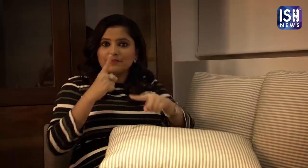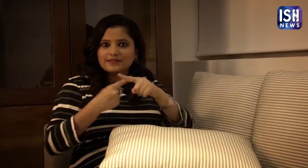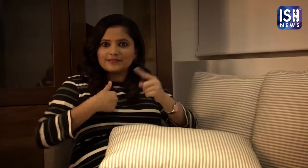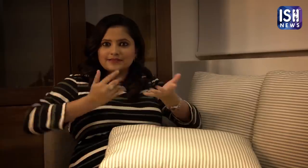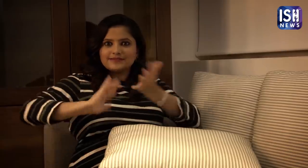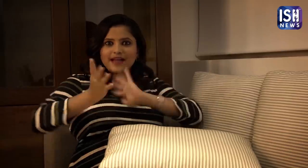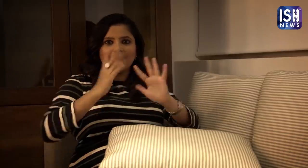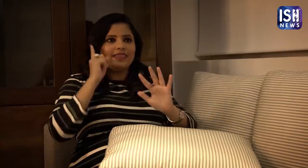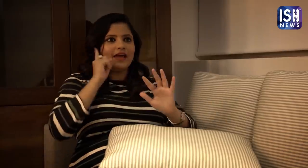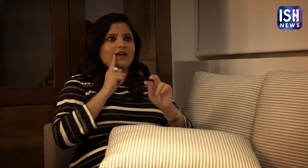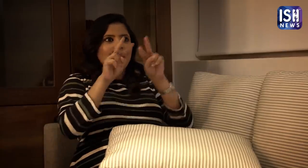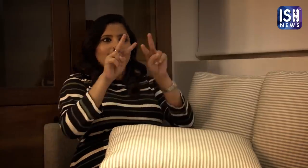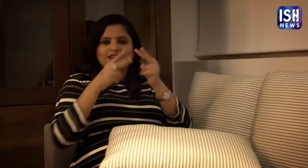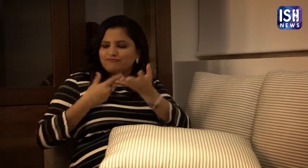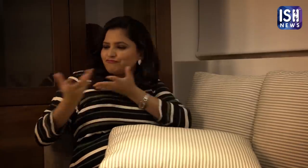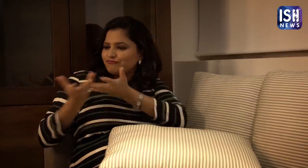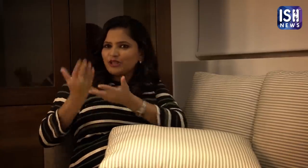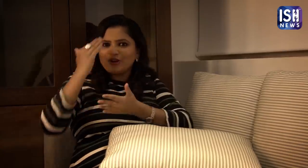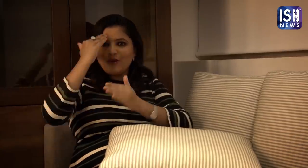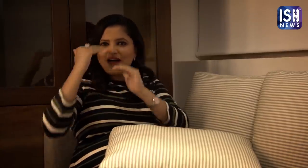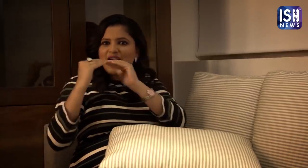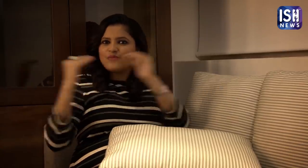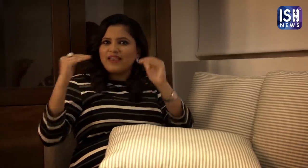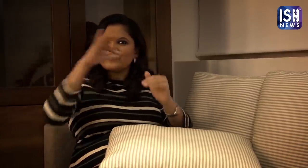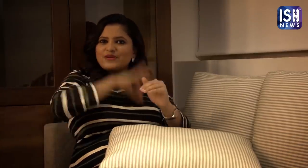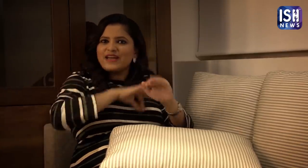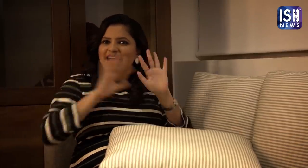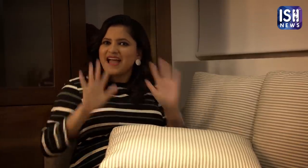and ISL for the Deaf. This will facilitate discussions and it is very beneficial!